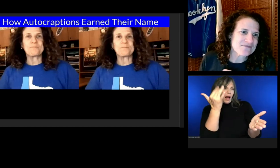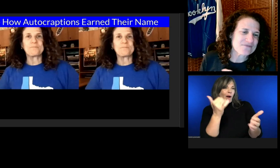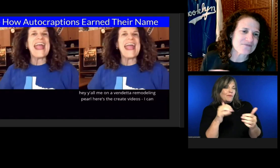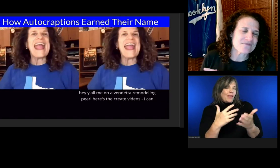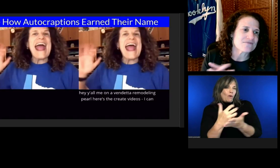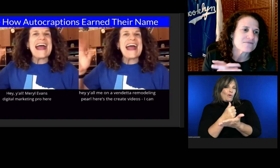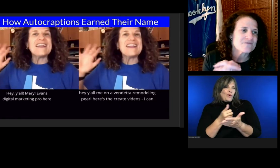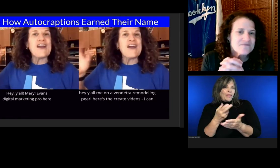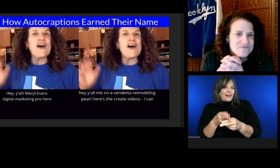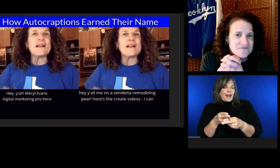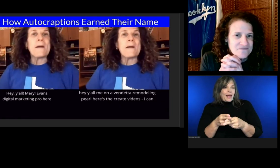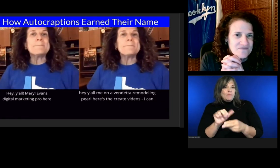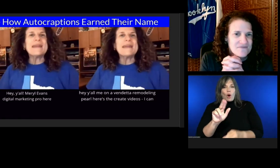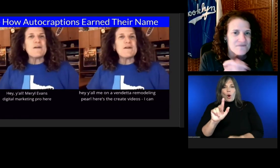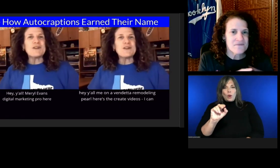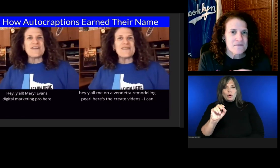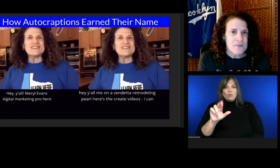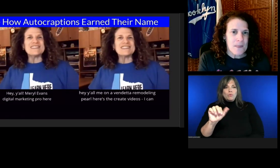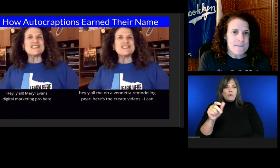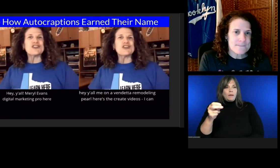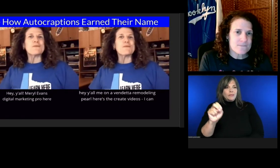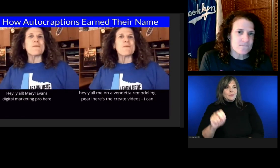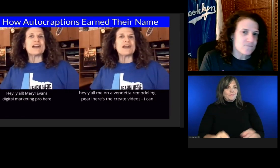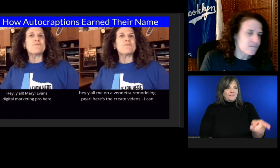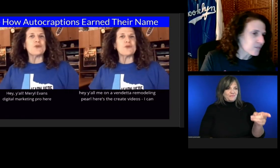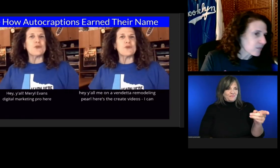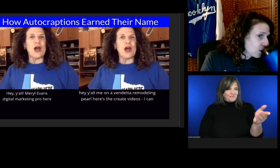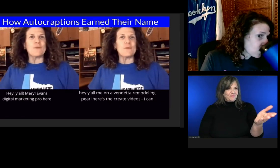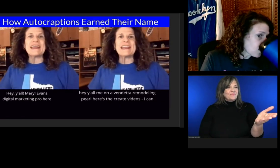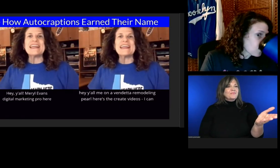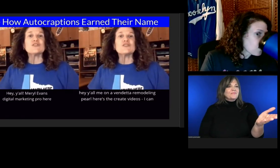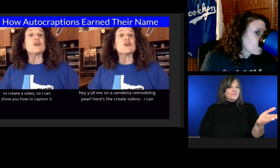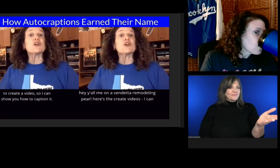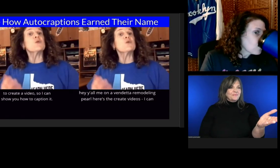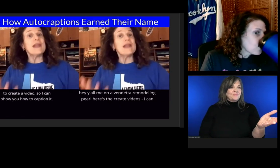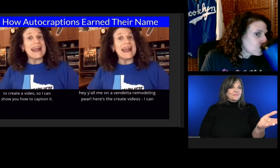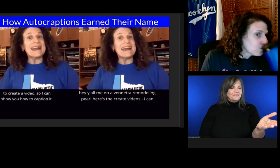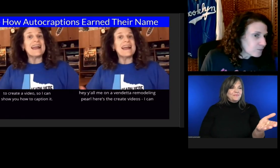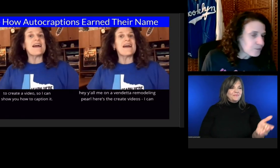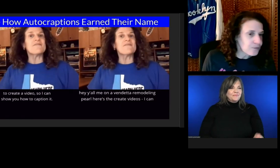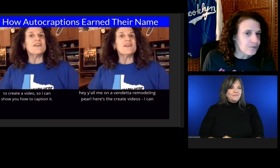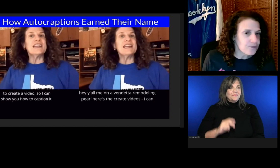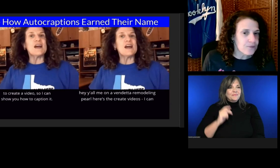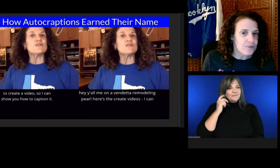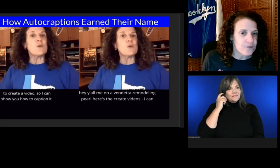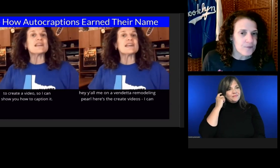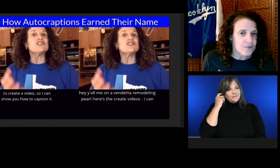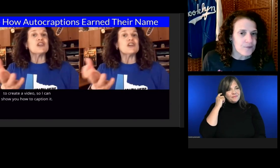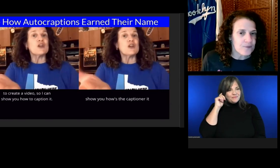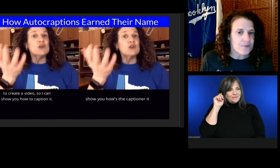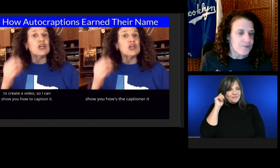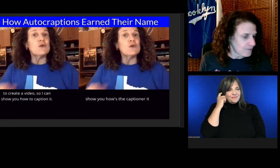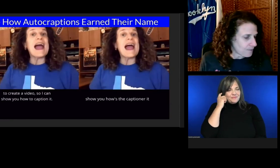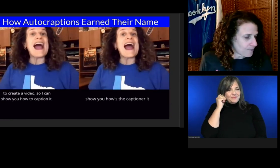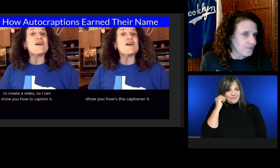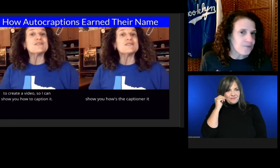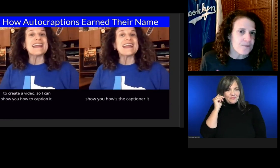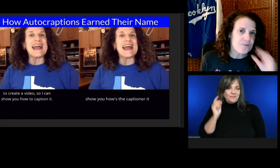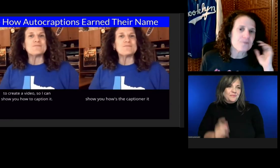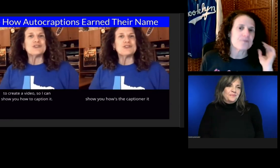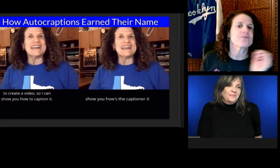Meryl Evans, digital marketing pro, here to create a video so I can show you how to caption